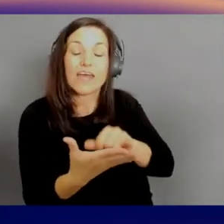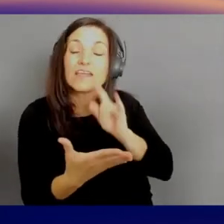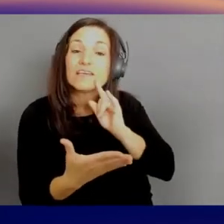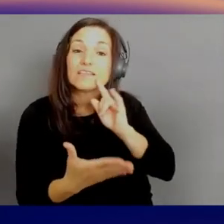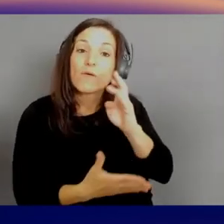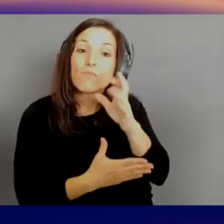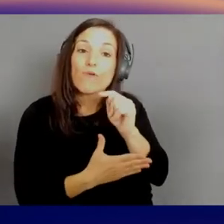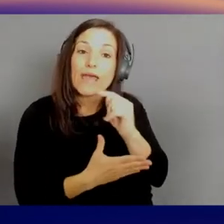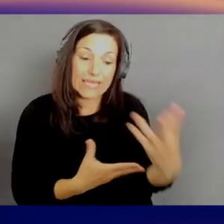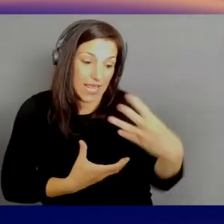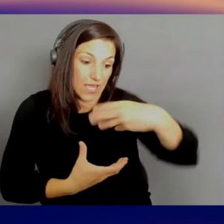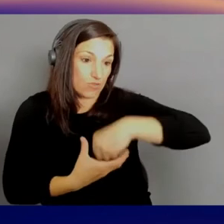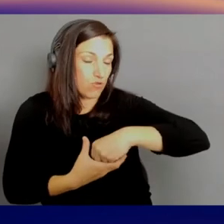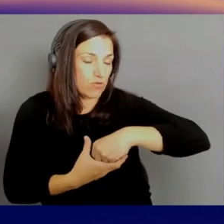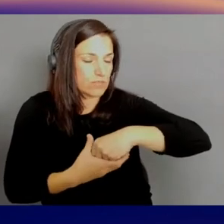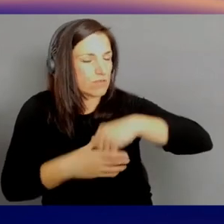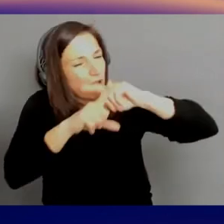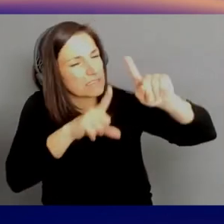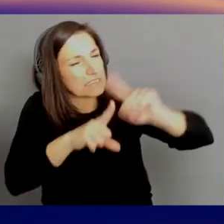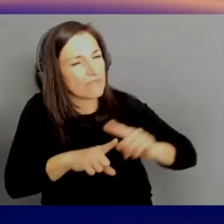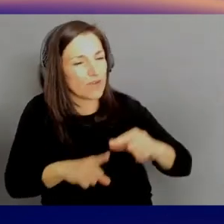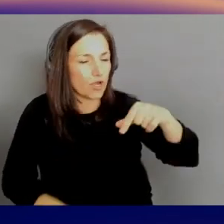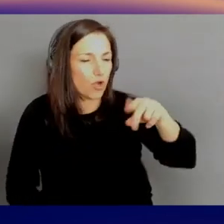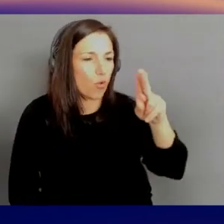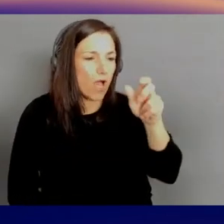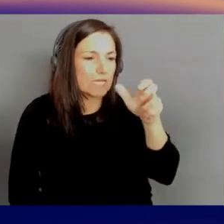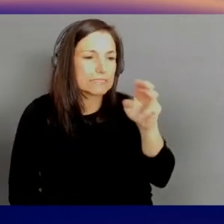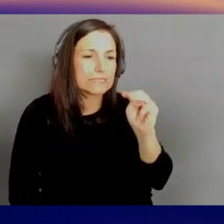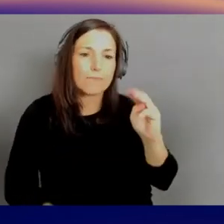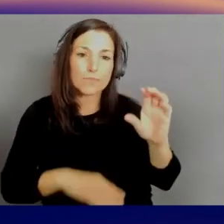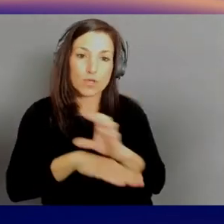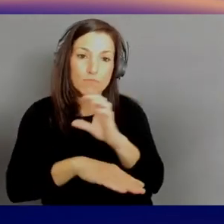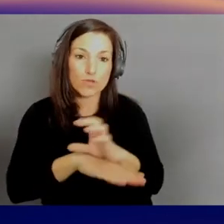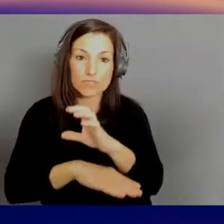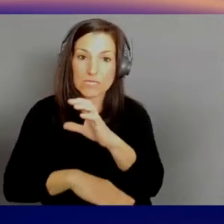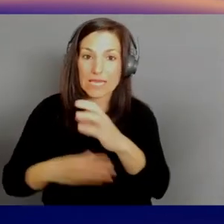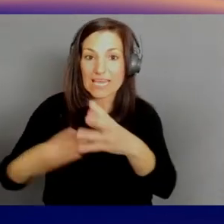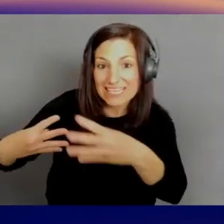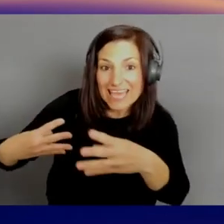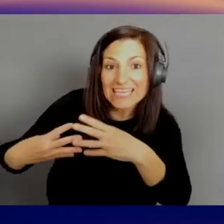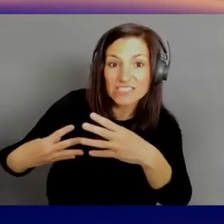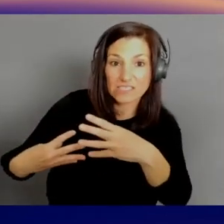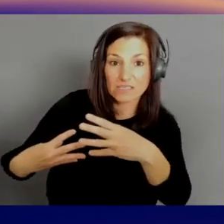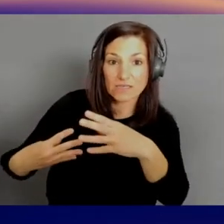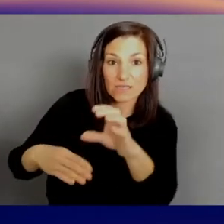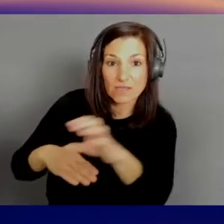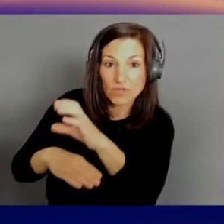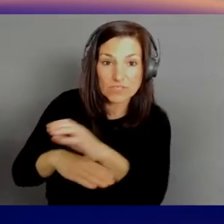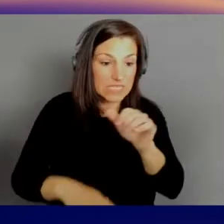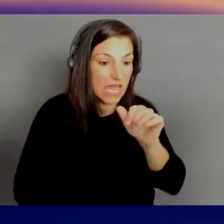but many different quantum computers. Gate computers, annealers, simulators, et cetera.